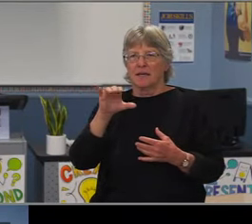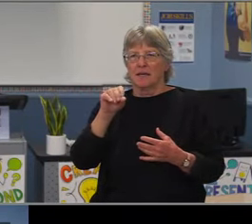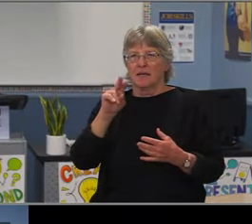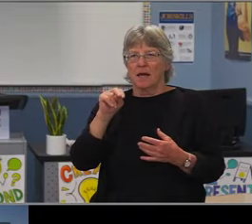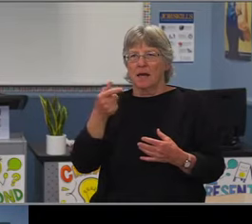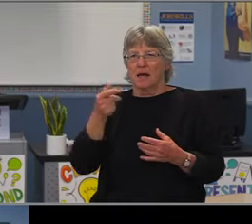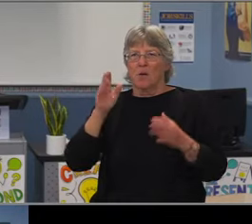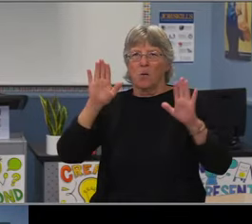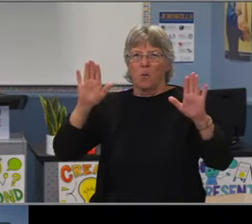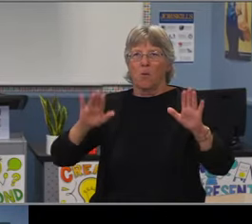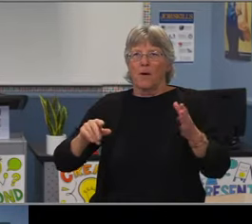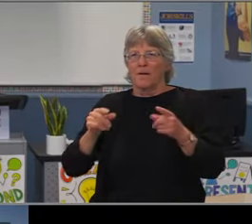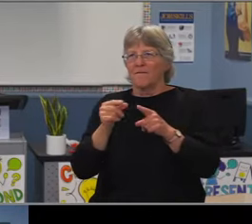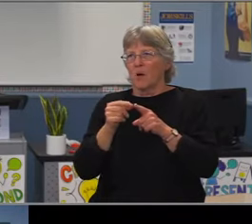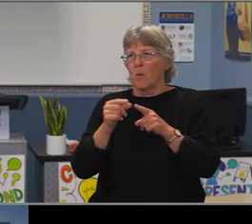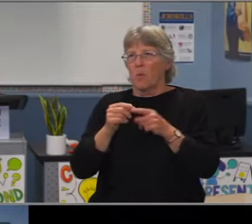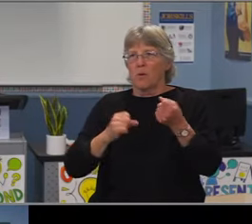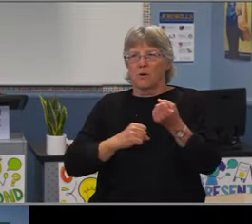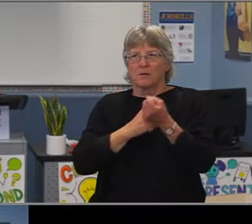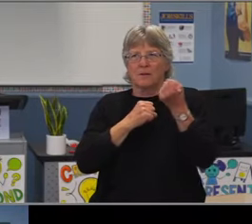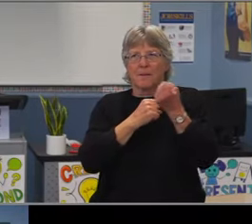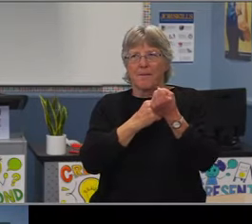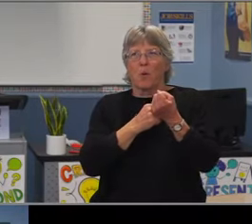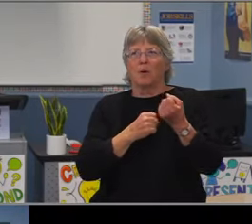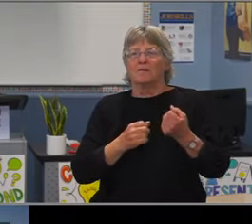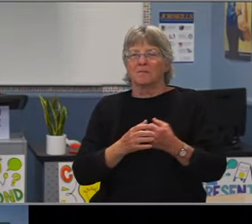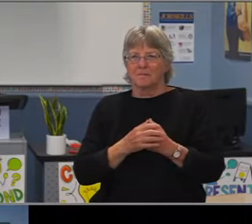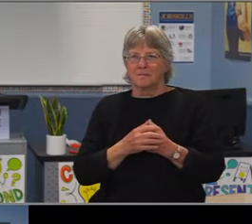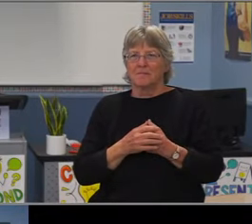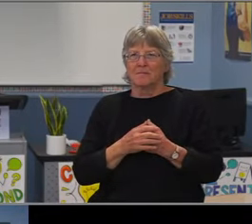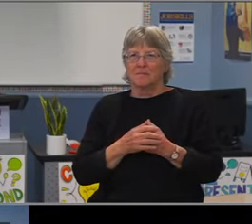and Wilson high schools.